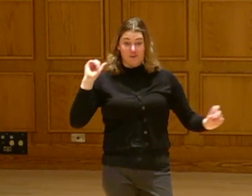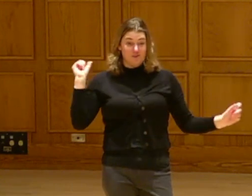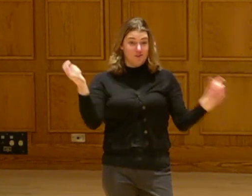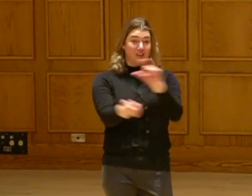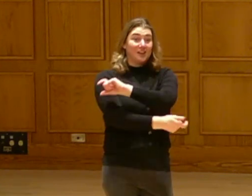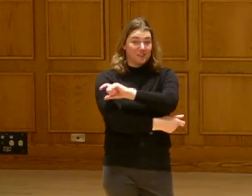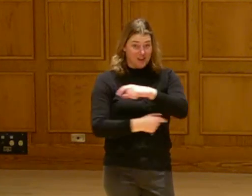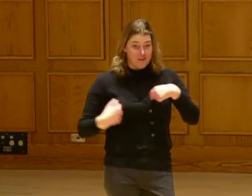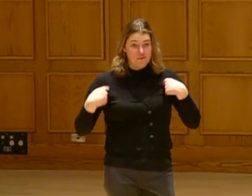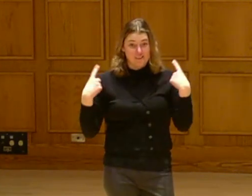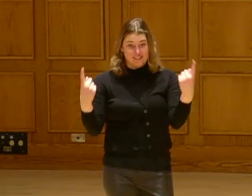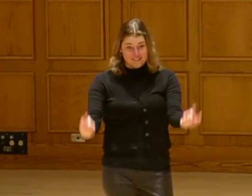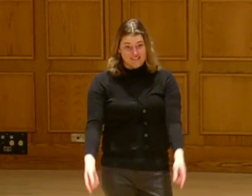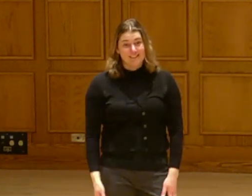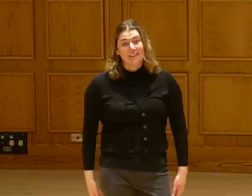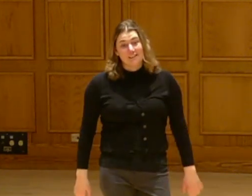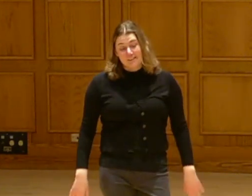It's just been a roller coaster ever since, so to speak.